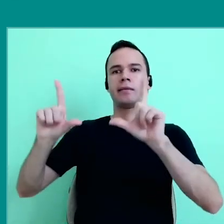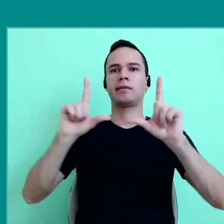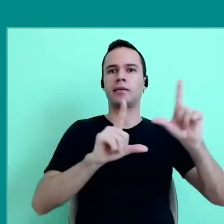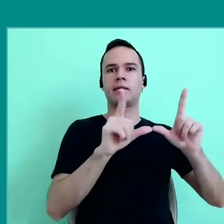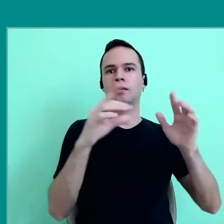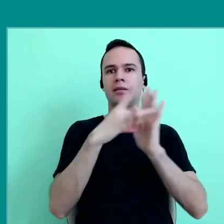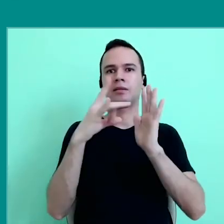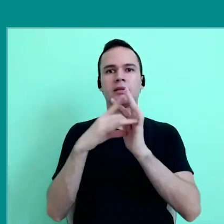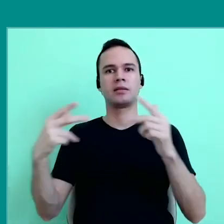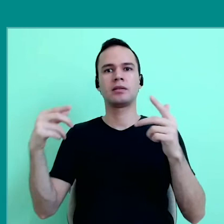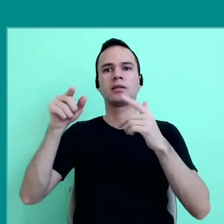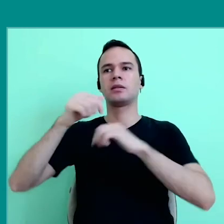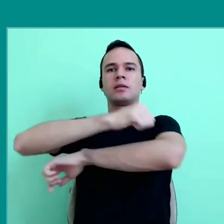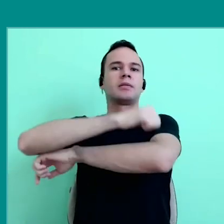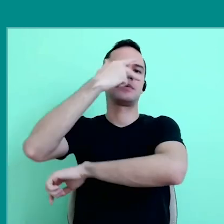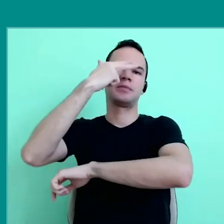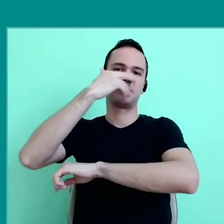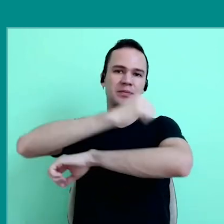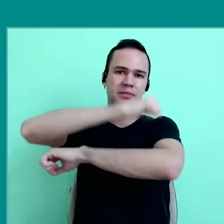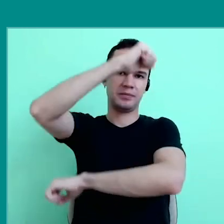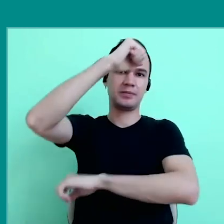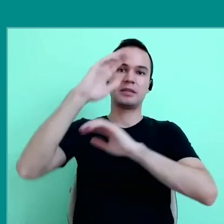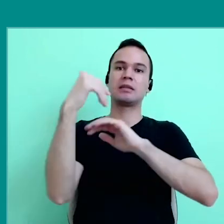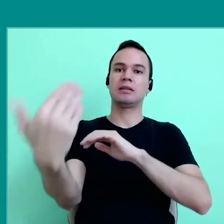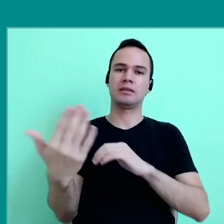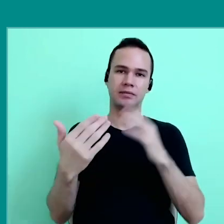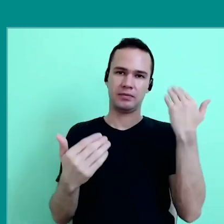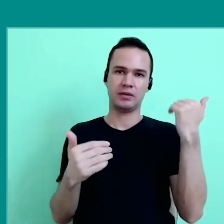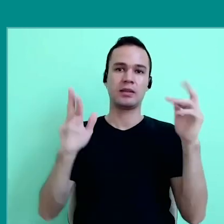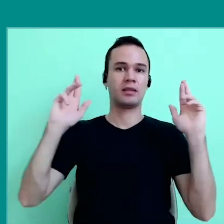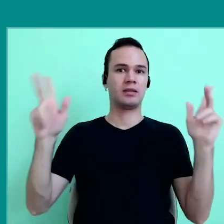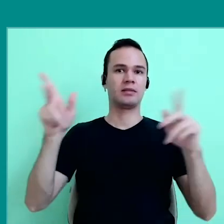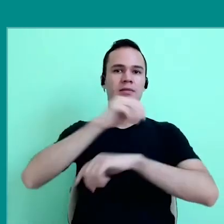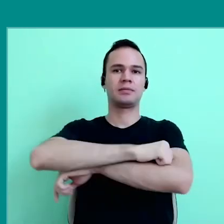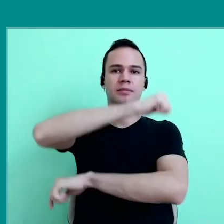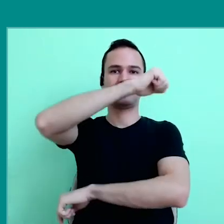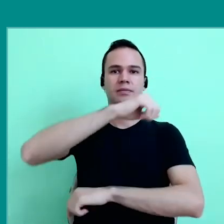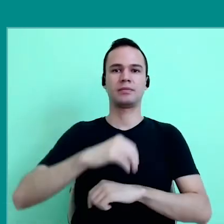who opened other windows to the world, we can say, besides the window that was in the classroom, there are other windows.